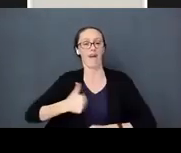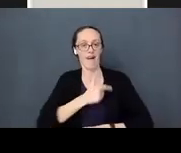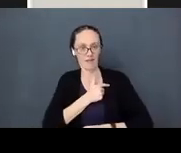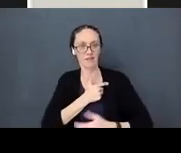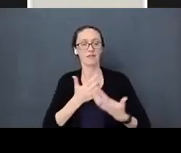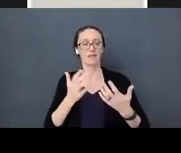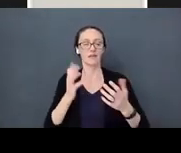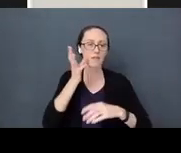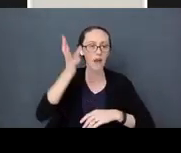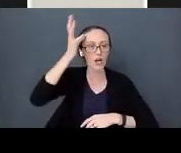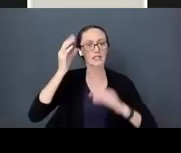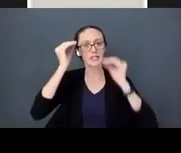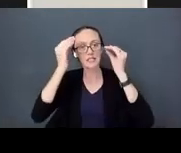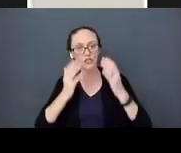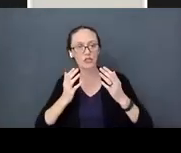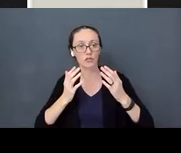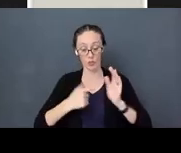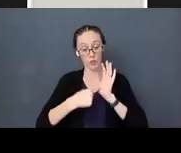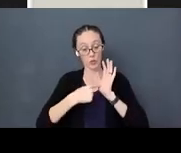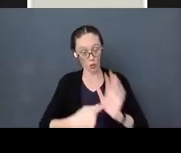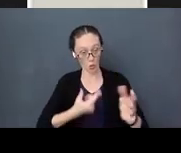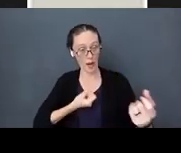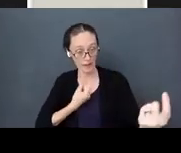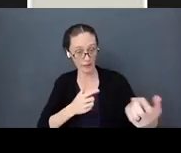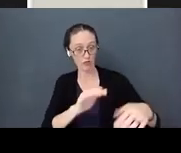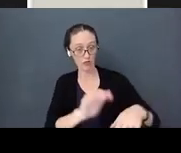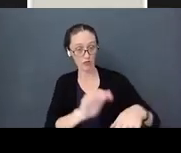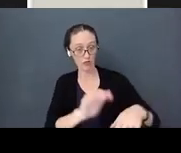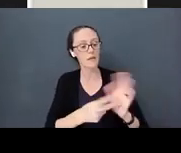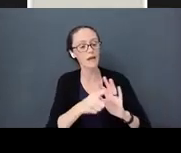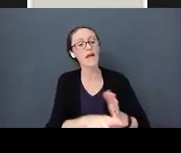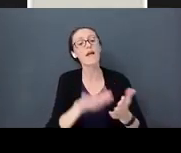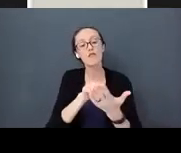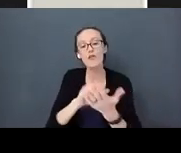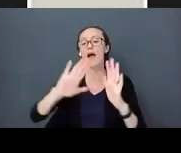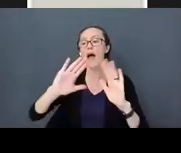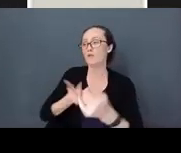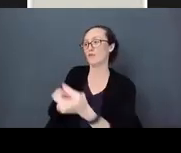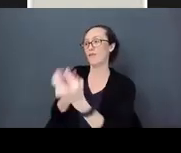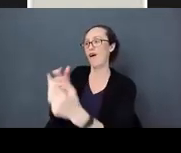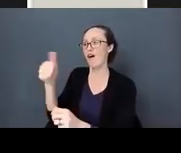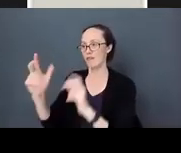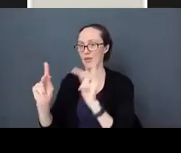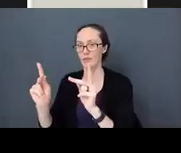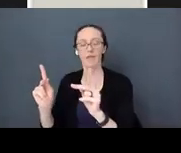to others and labels those emotions. It is all a part of the interacting and building that brain.